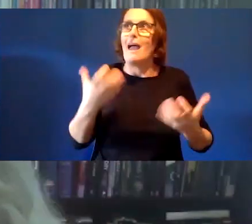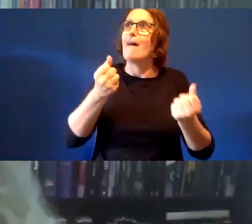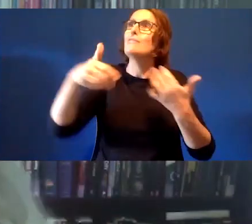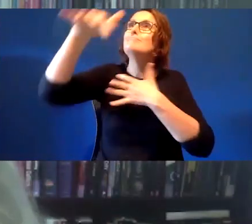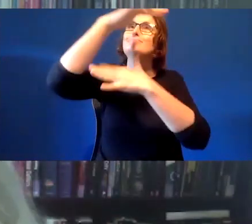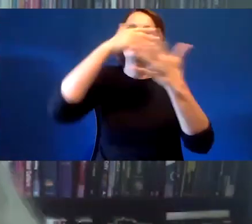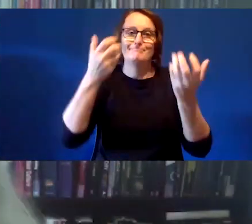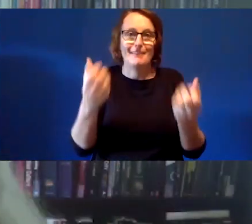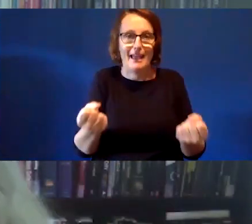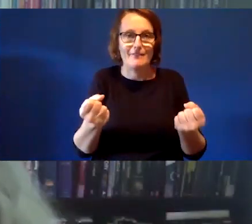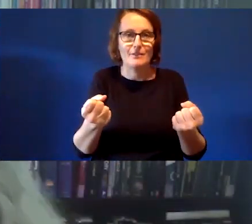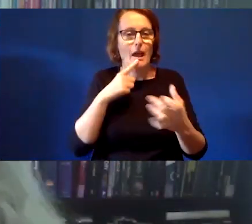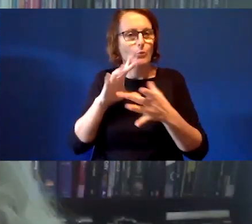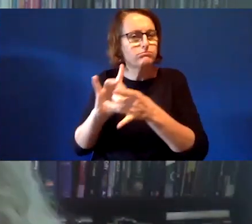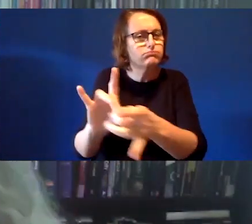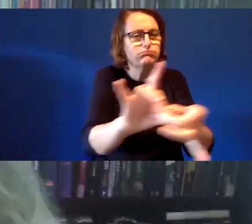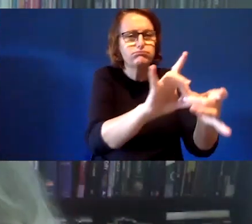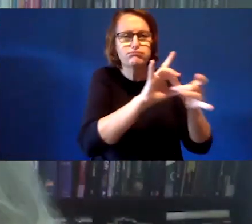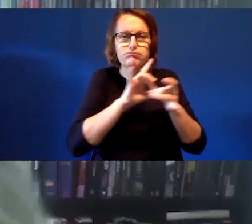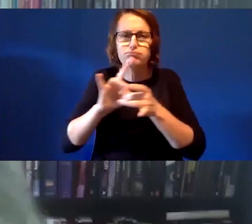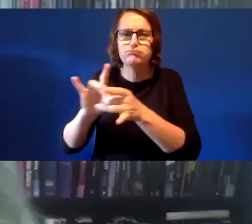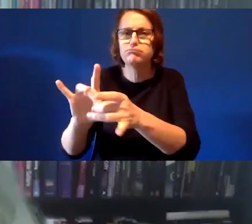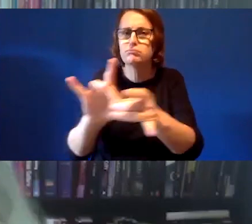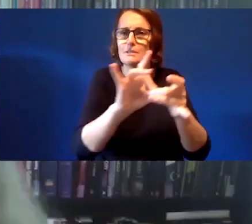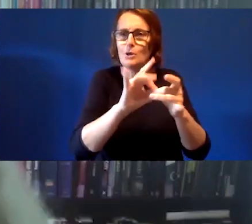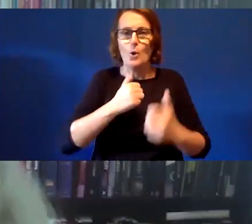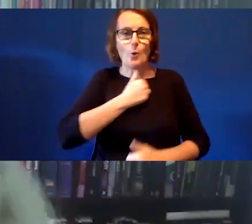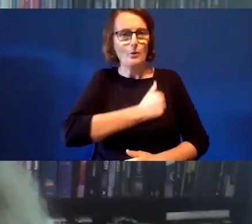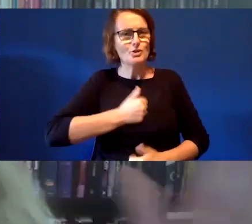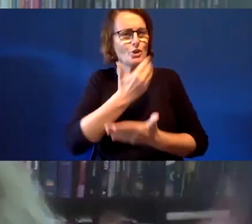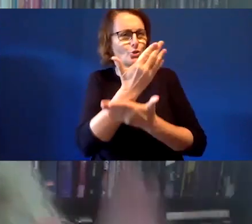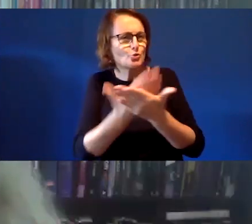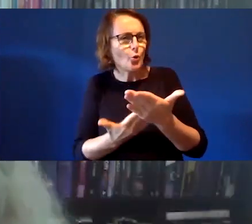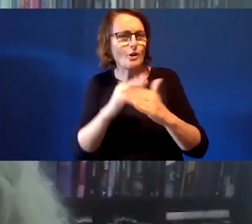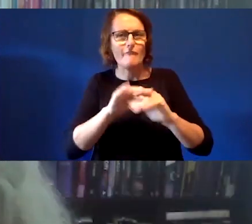moment and join the story of many lands, but also shared space that we